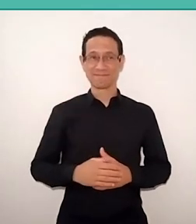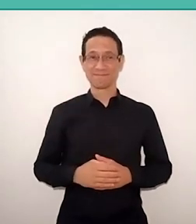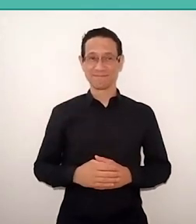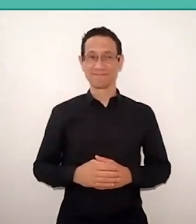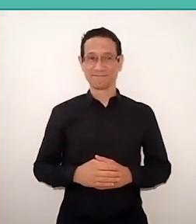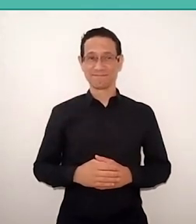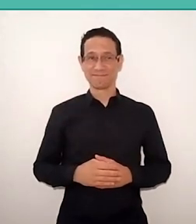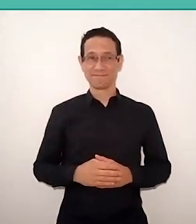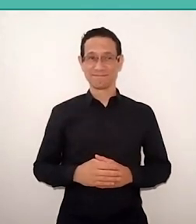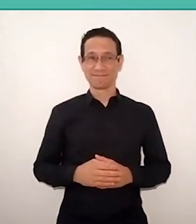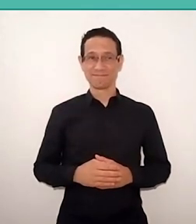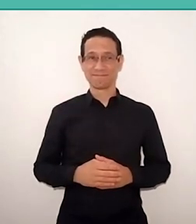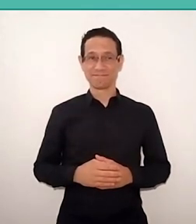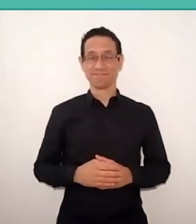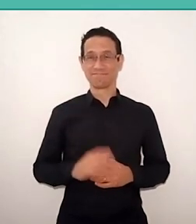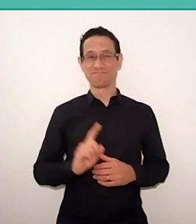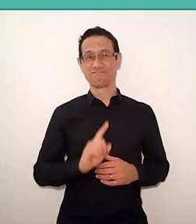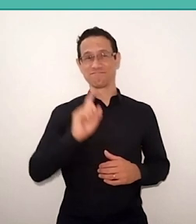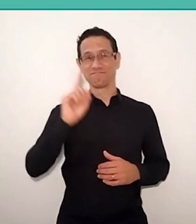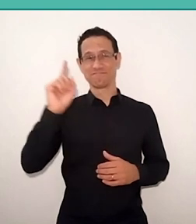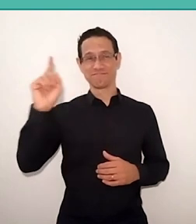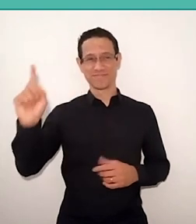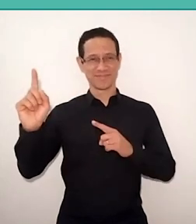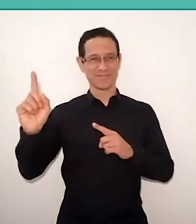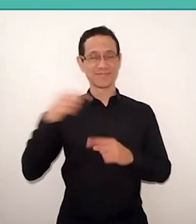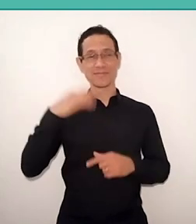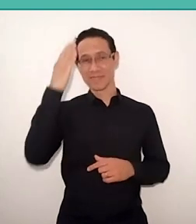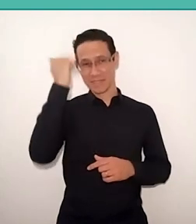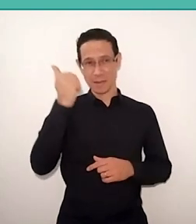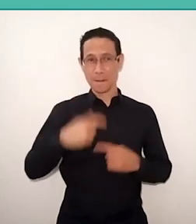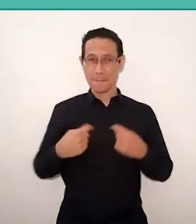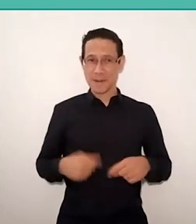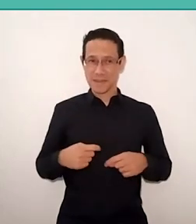knew that when he needed, he went back to his roots